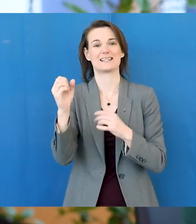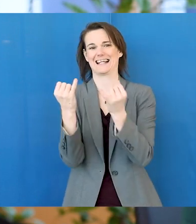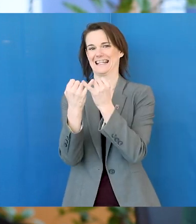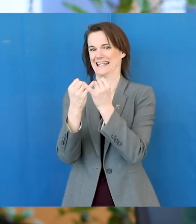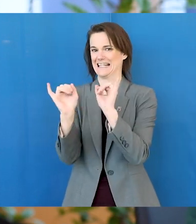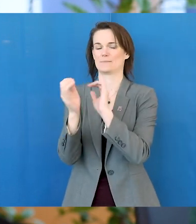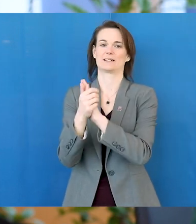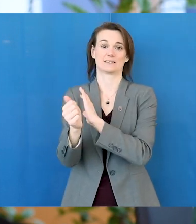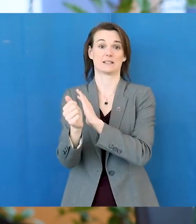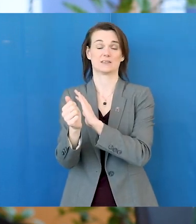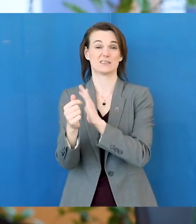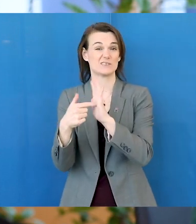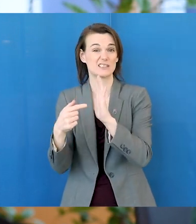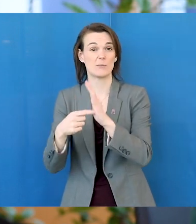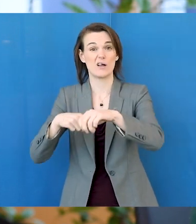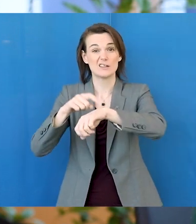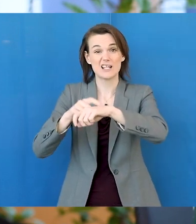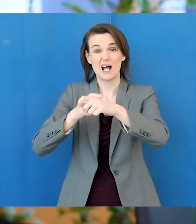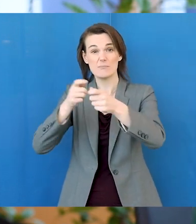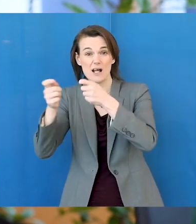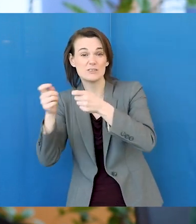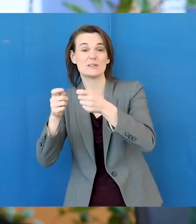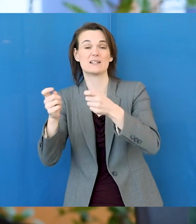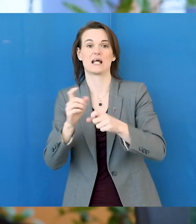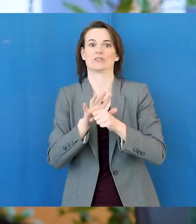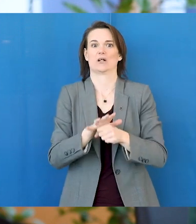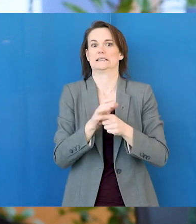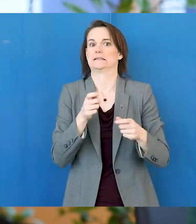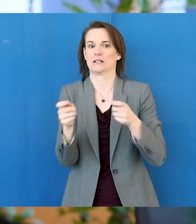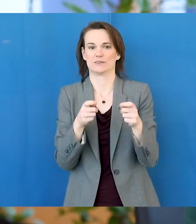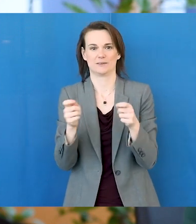and work on independent living skills - like learning how to manage time and cope with stress.